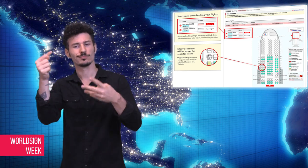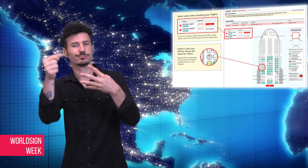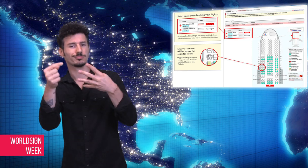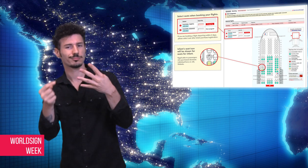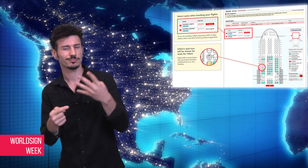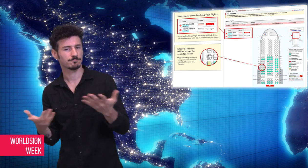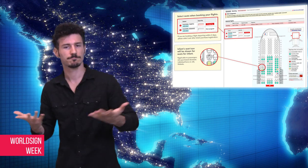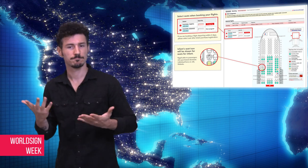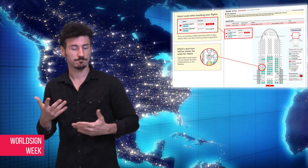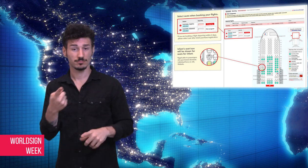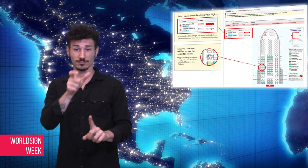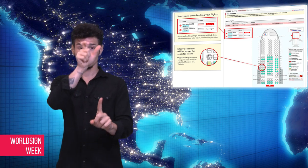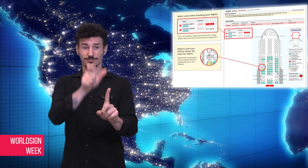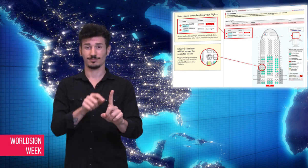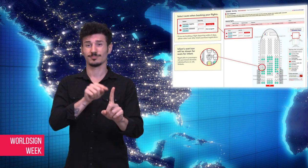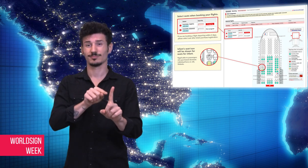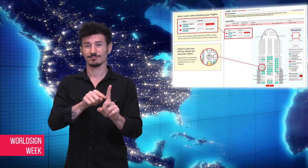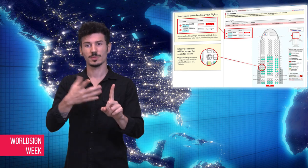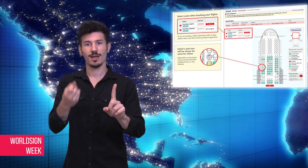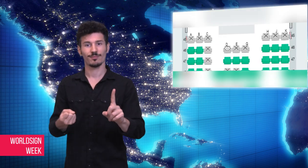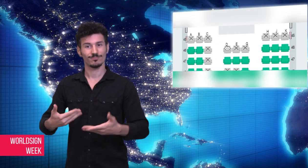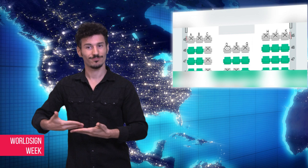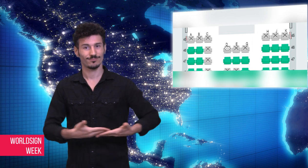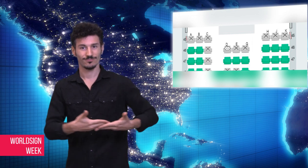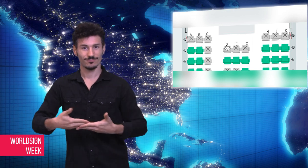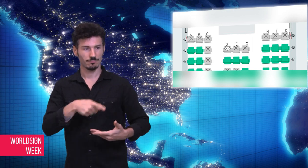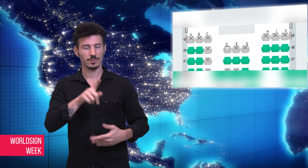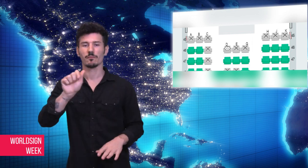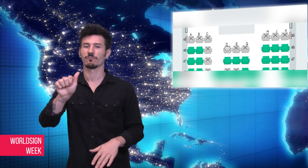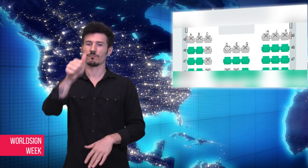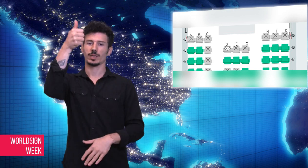The airline also offers services to passengers